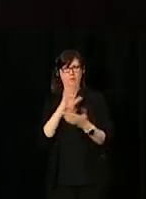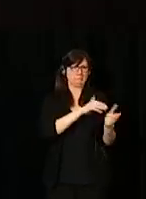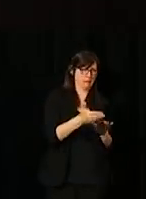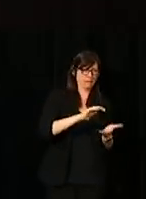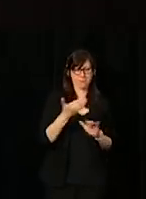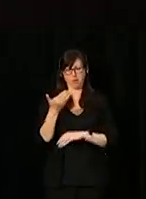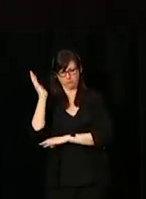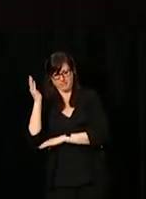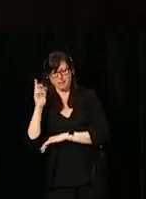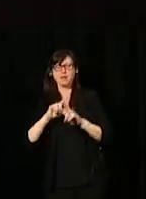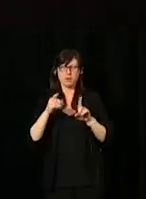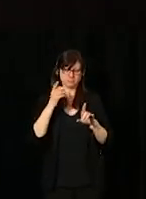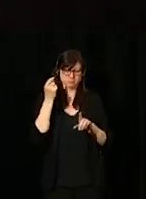After my speech, you'll understand why.